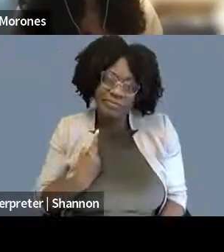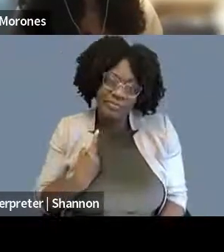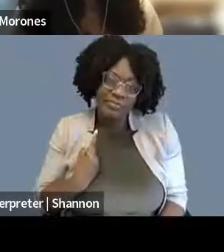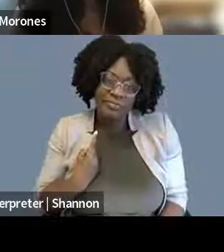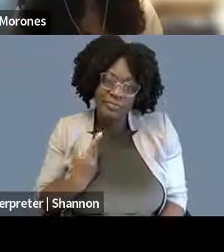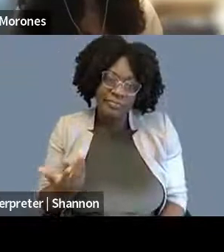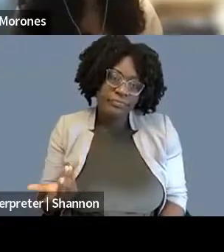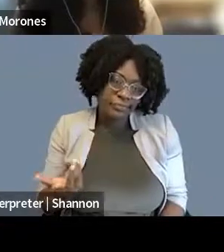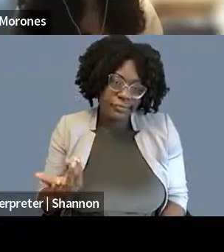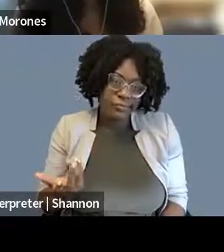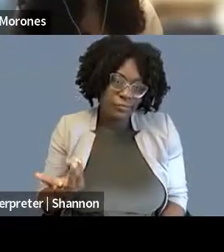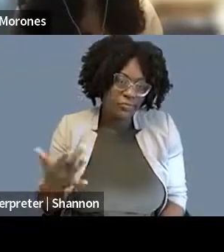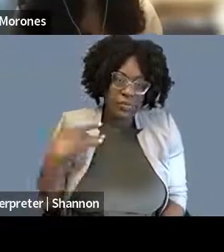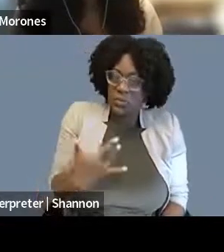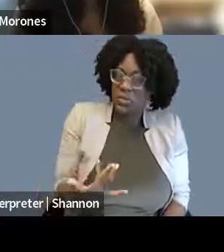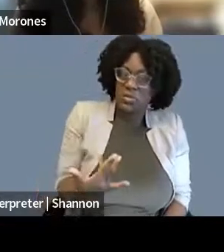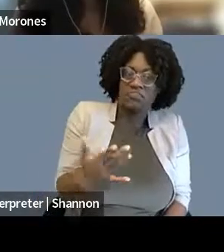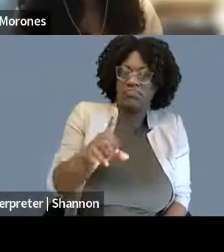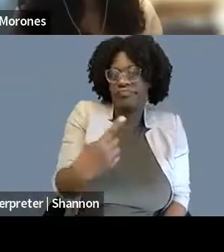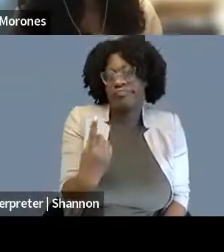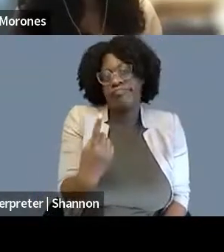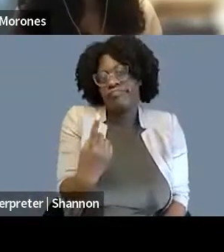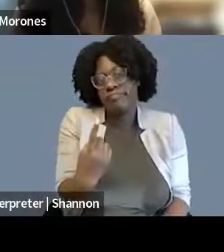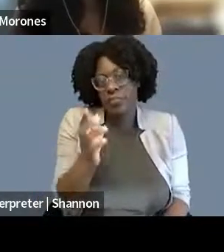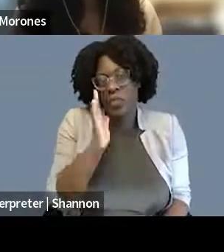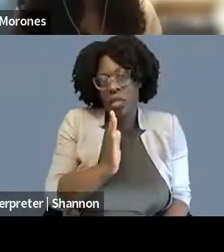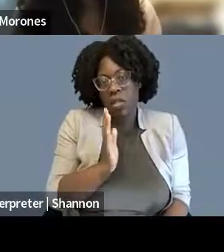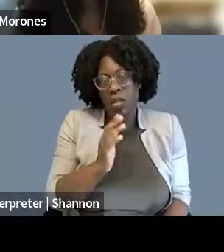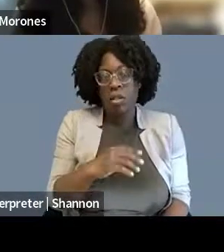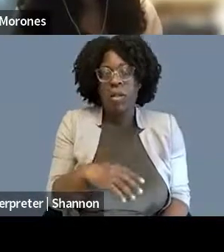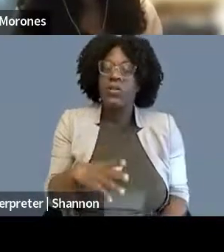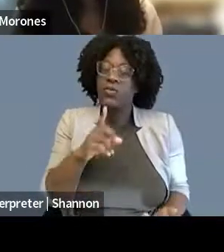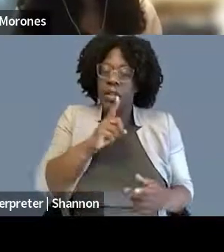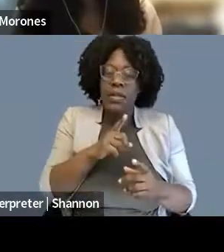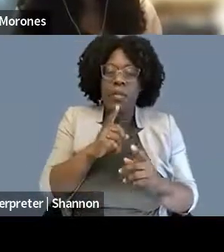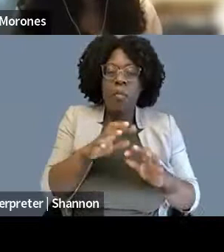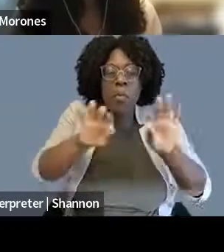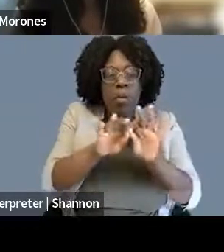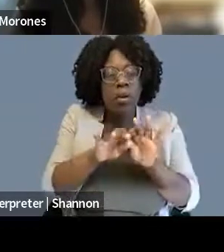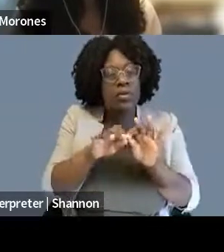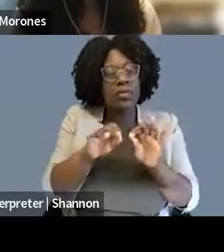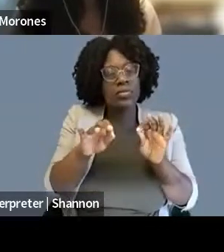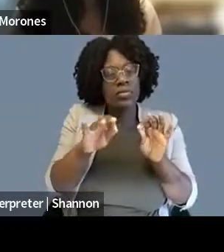But I think the key there is to not, you know, is to have your networks and have your communities in place to support you and I, you know, spend a lot